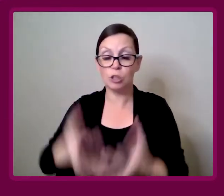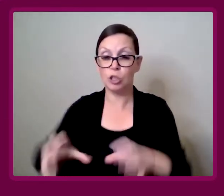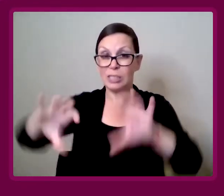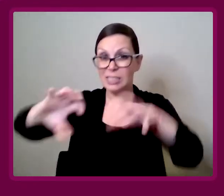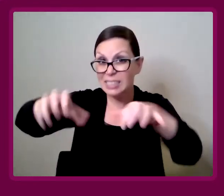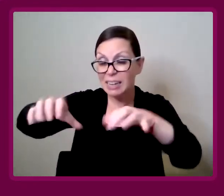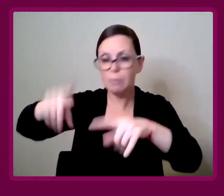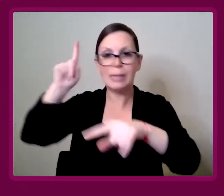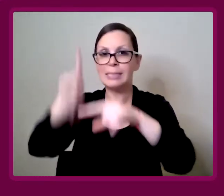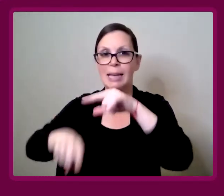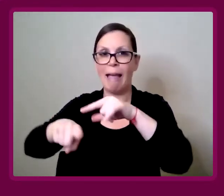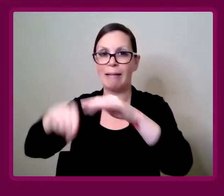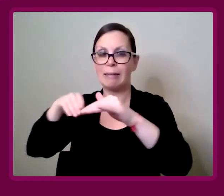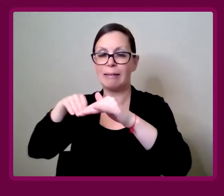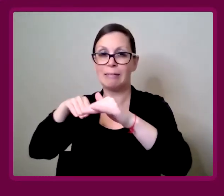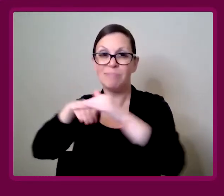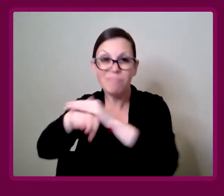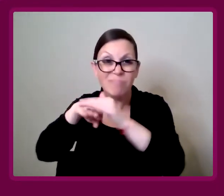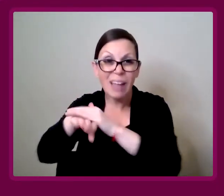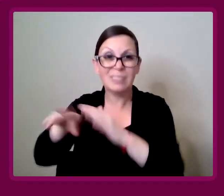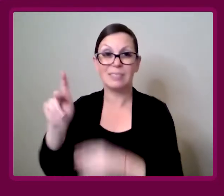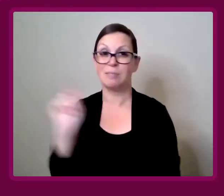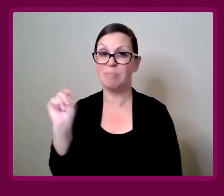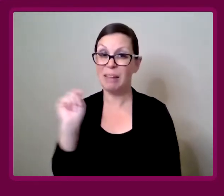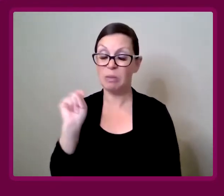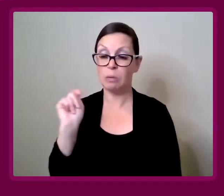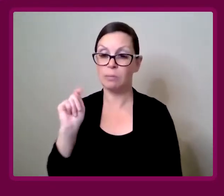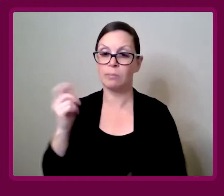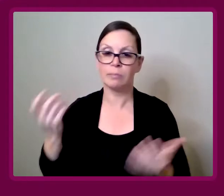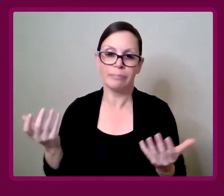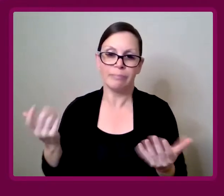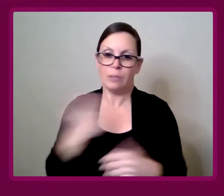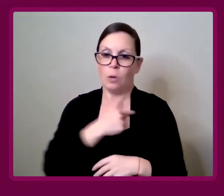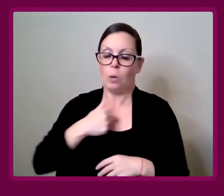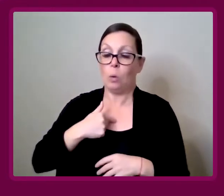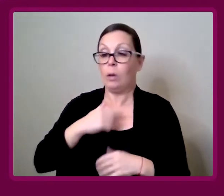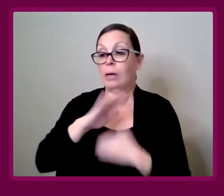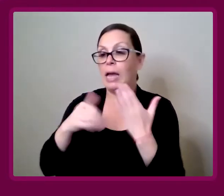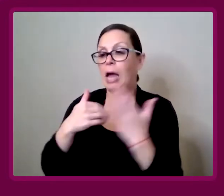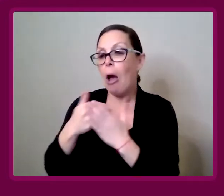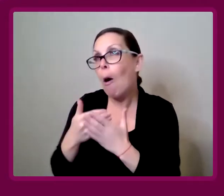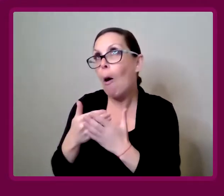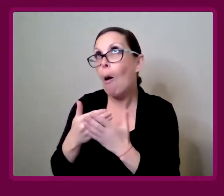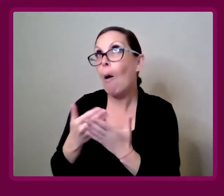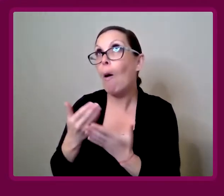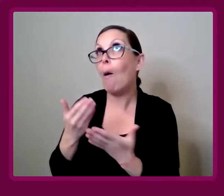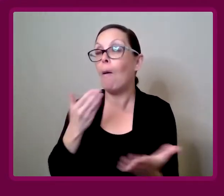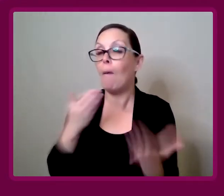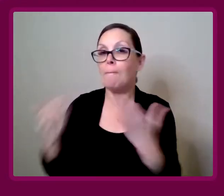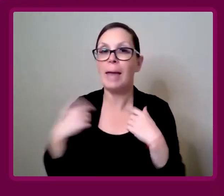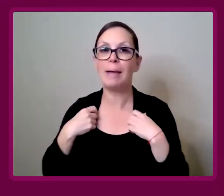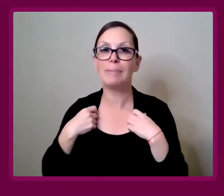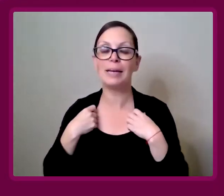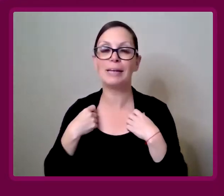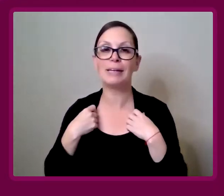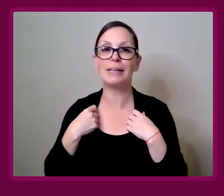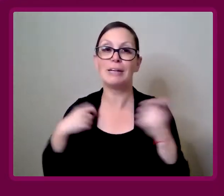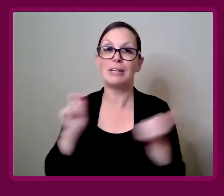because they can't get into the bathroom. We've all done a bit of maybe a flannel wet wipe every now and again, if you're camping,